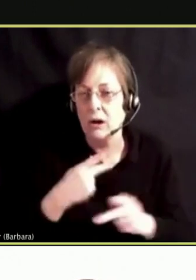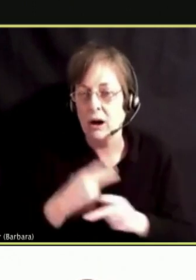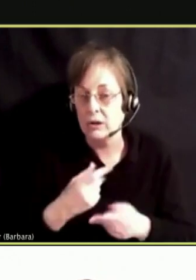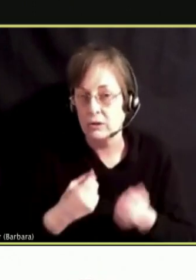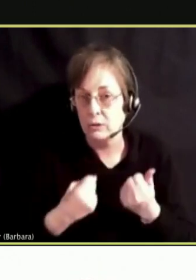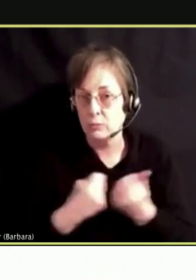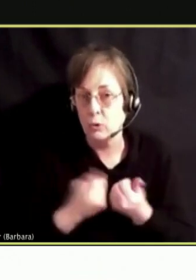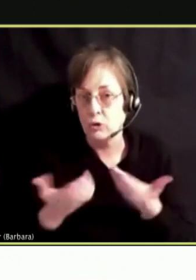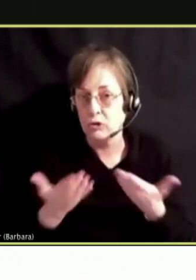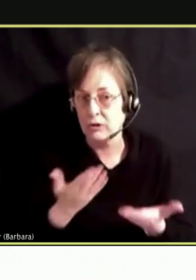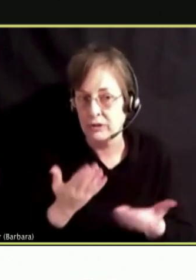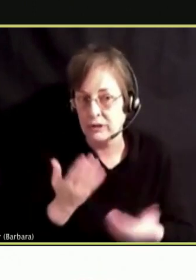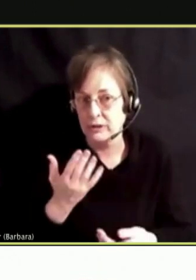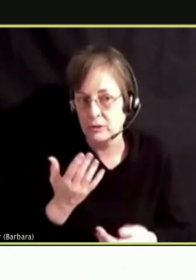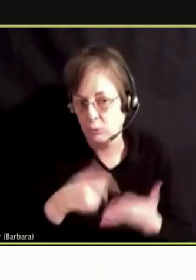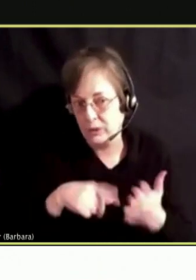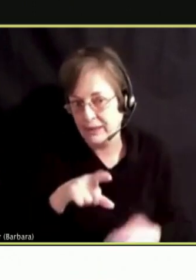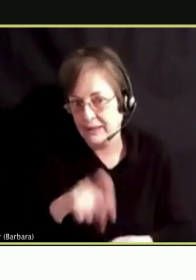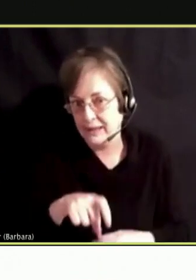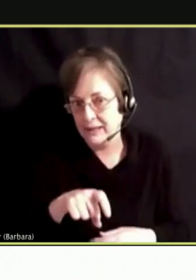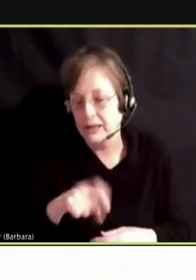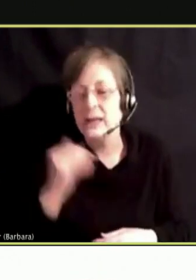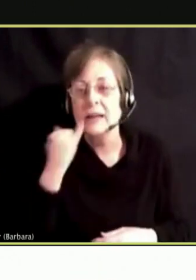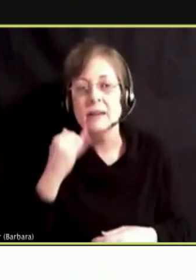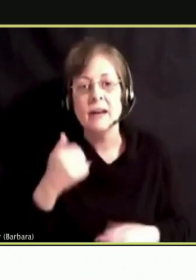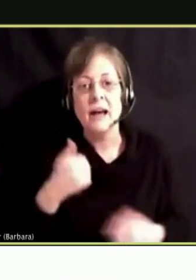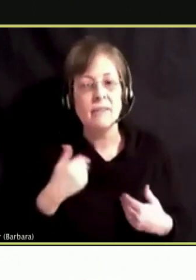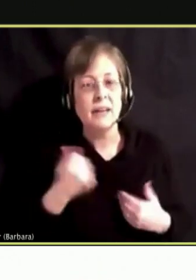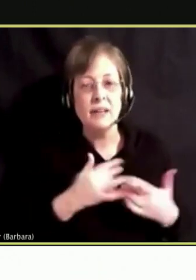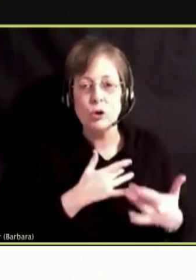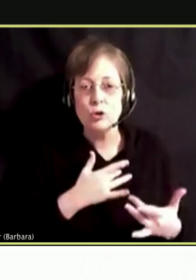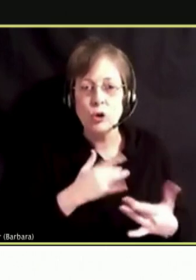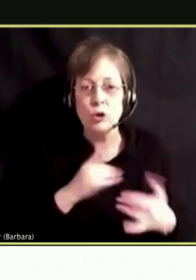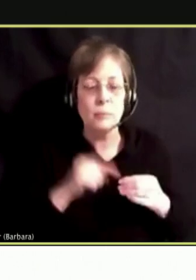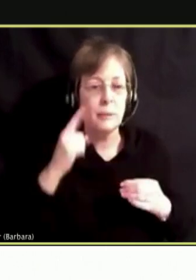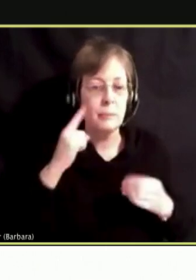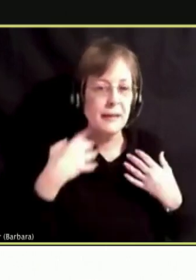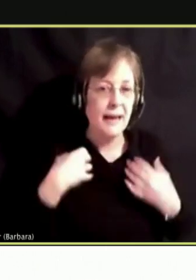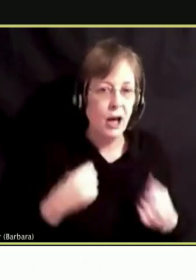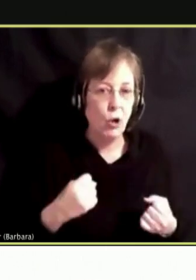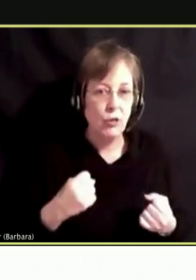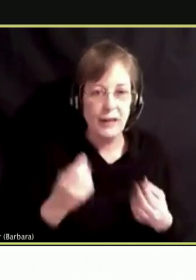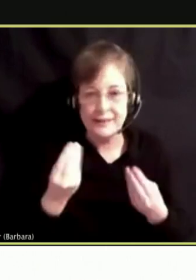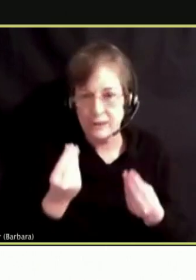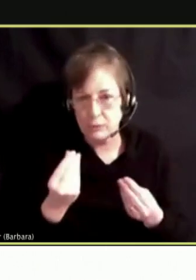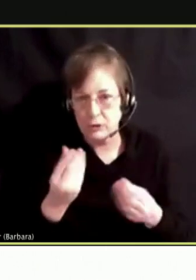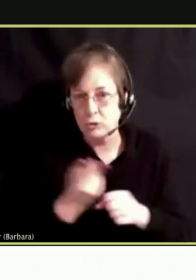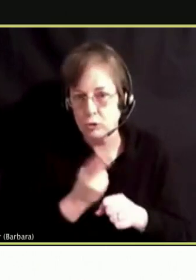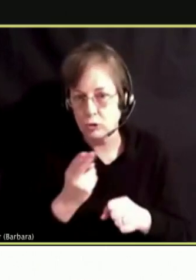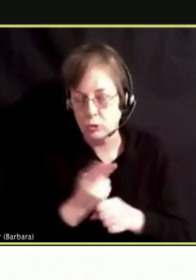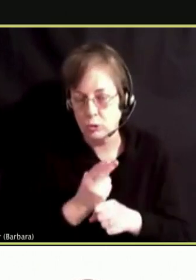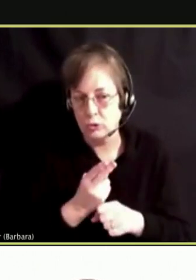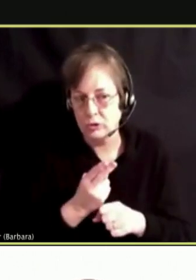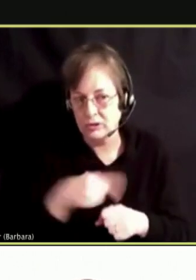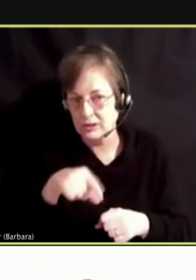AND SO IF THERE ARE ANY CONCERNS ABOUT MENTAL HEALTH OR SUBSTANCE USE AMONG TEENAGERS, WE